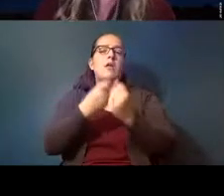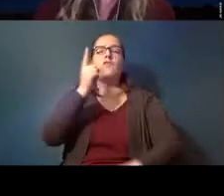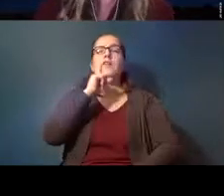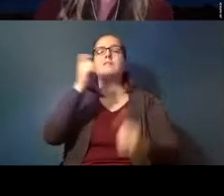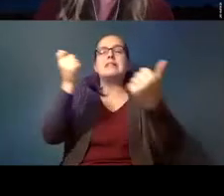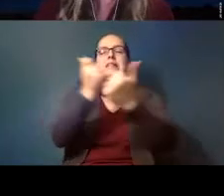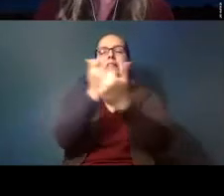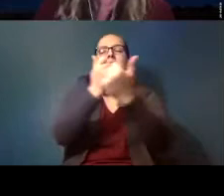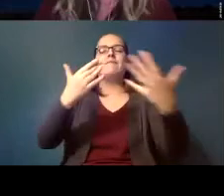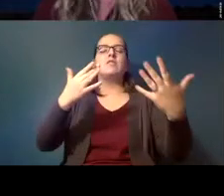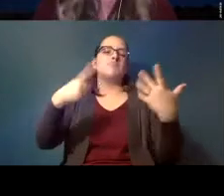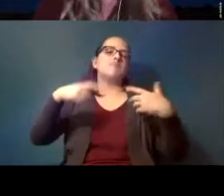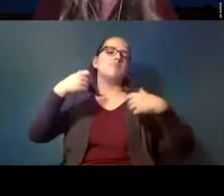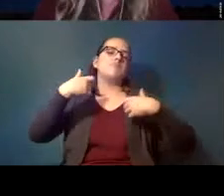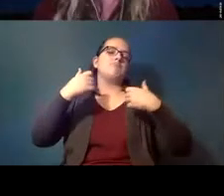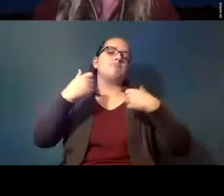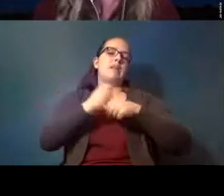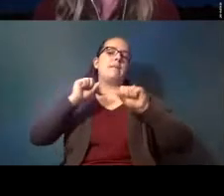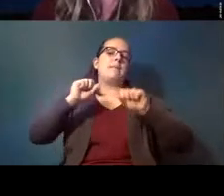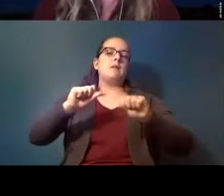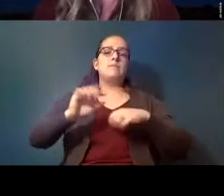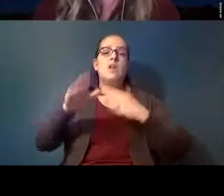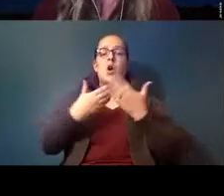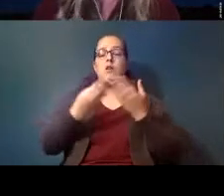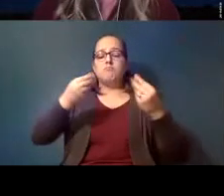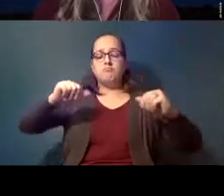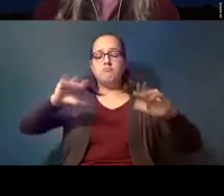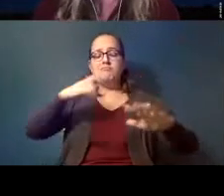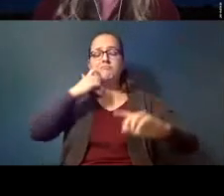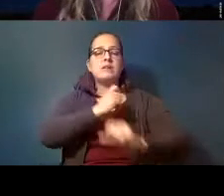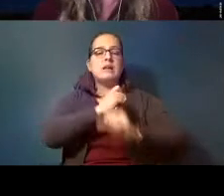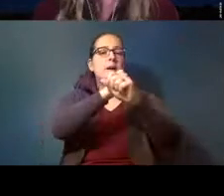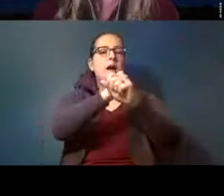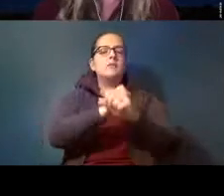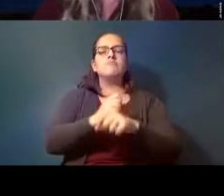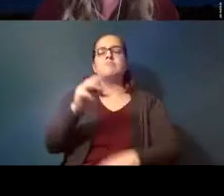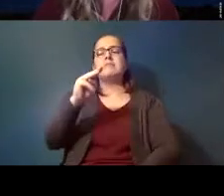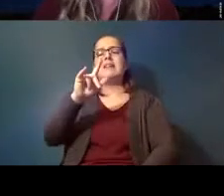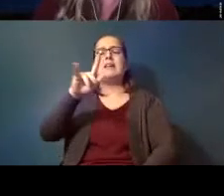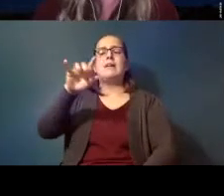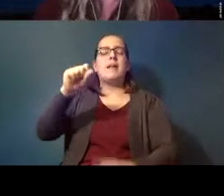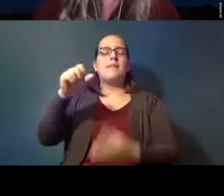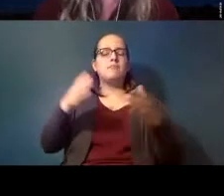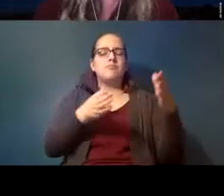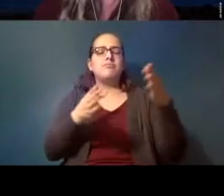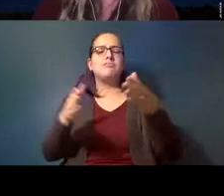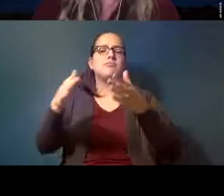possible all of the land you've protected the miles of streams that you've you've restored